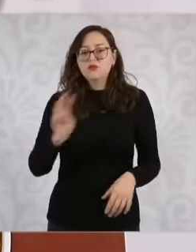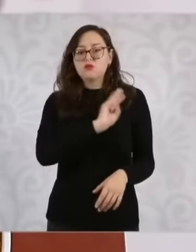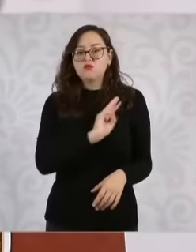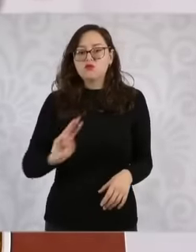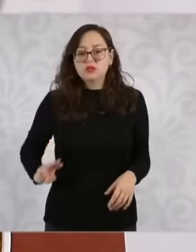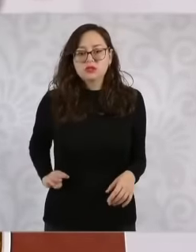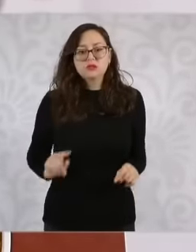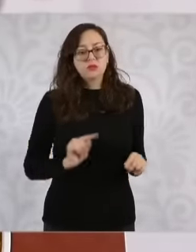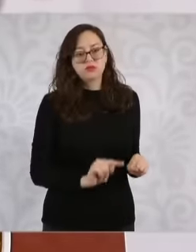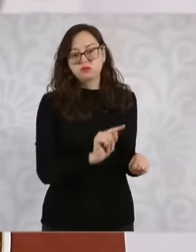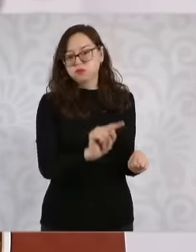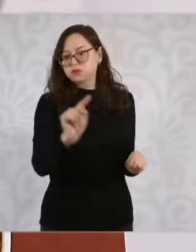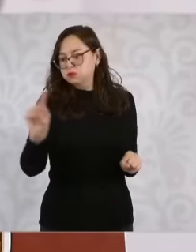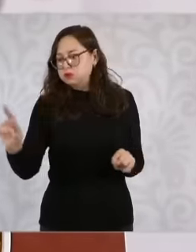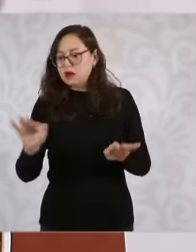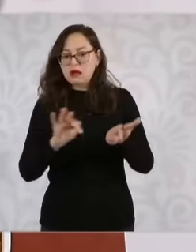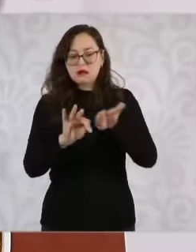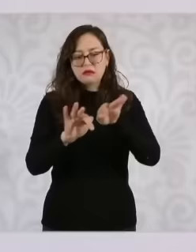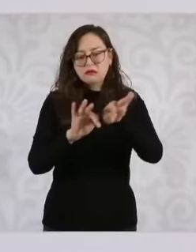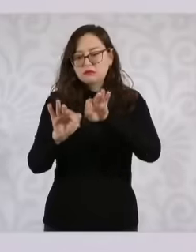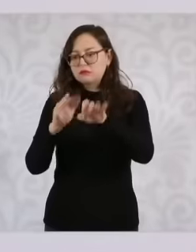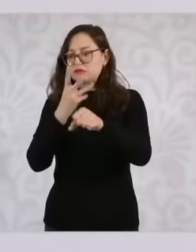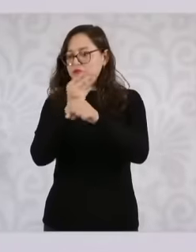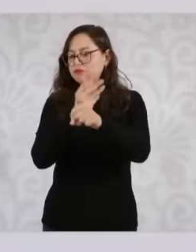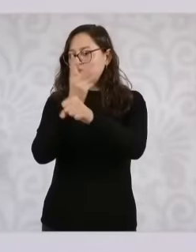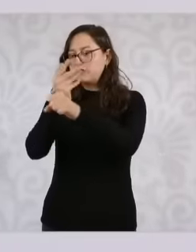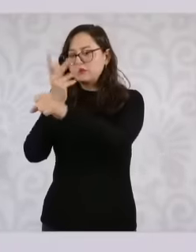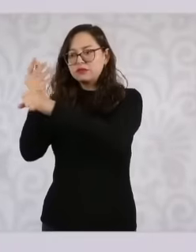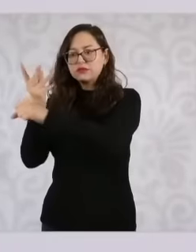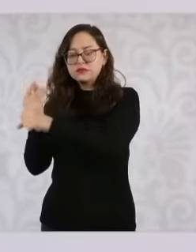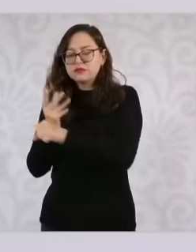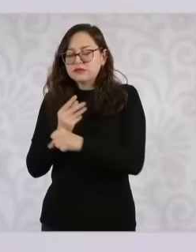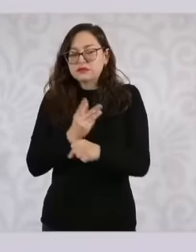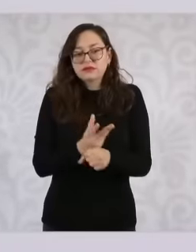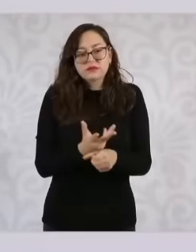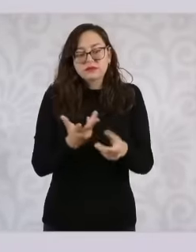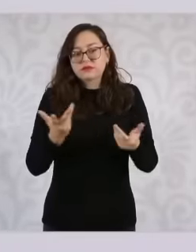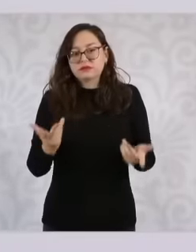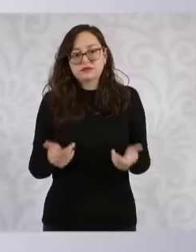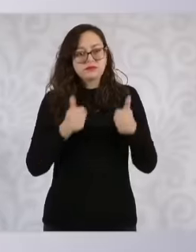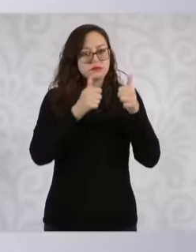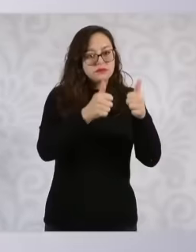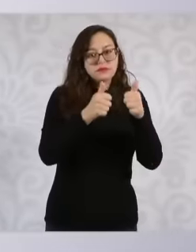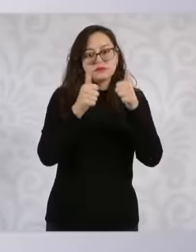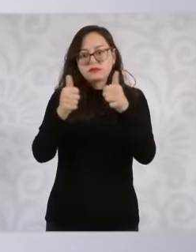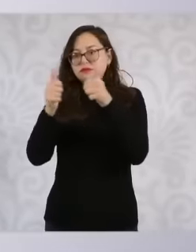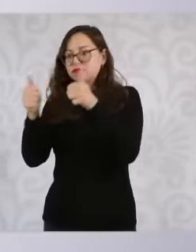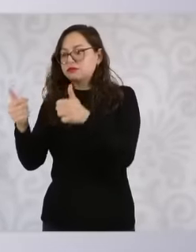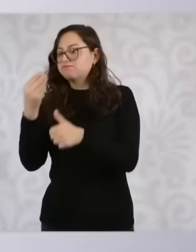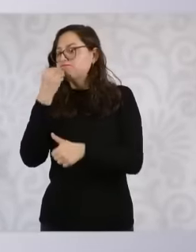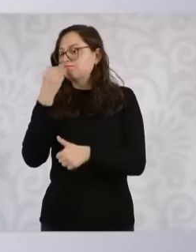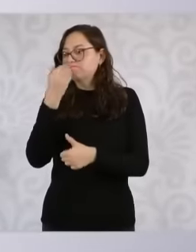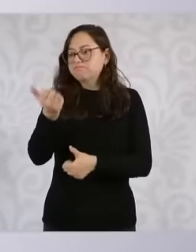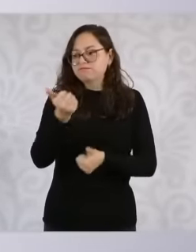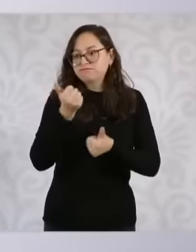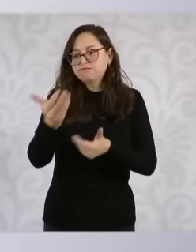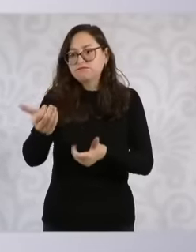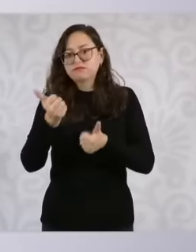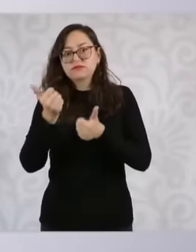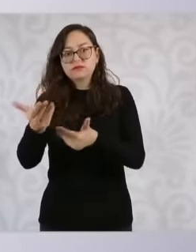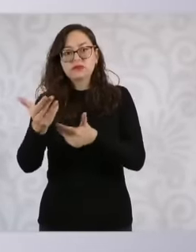state government and by Conagua or and attending with the shipment of food supplies for defense by Marina